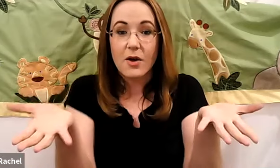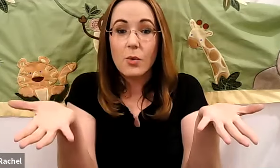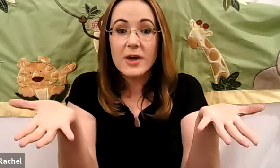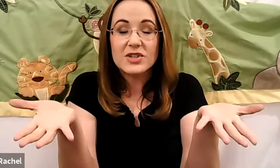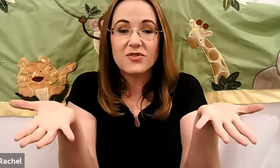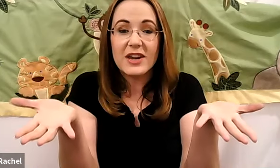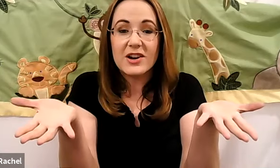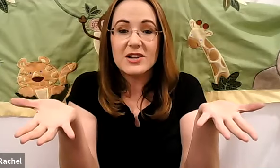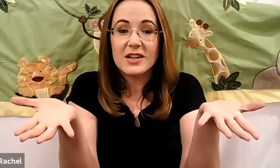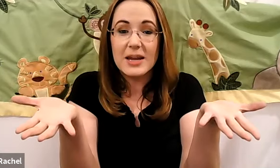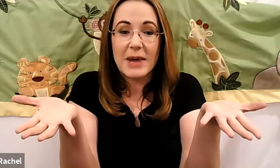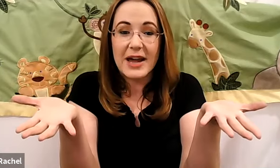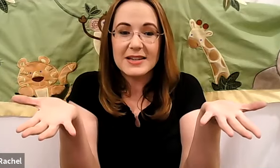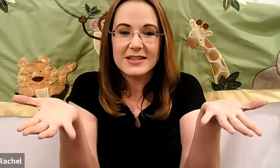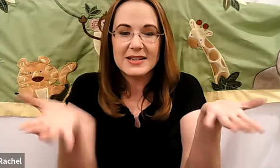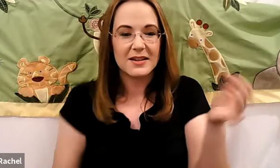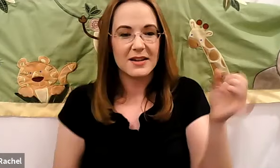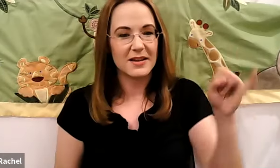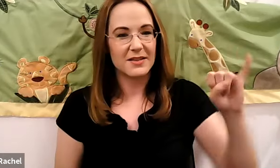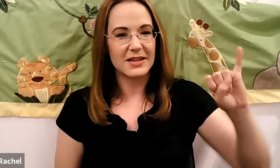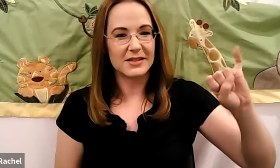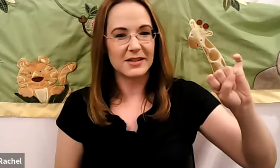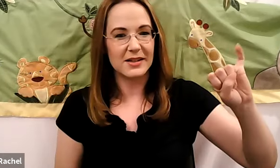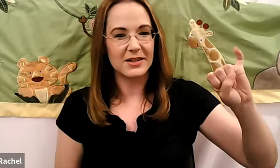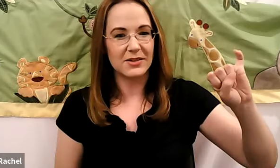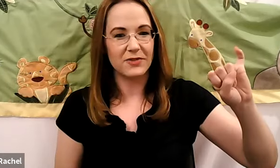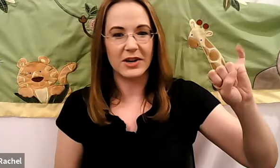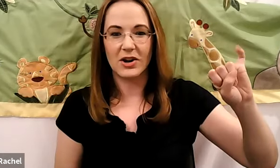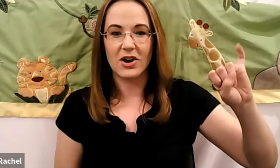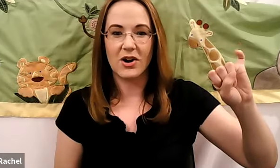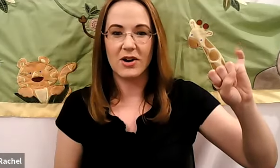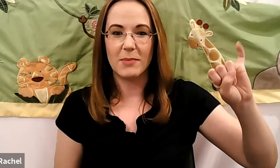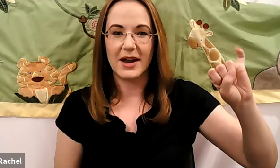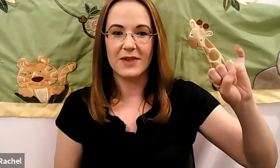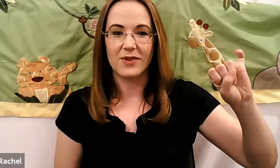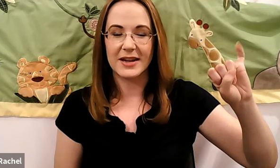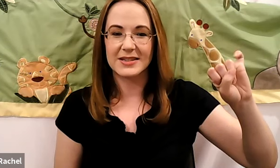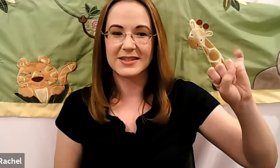Rachel: Which finger did he bite this little, little finger on my rights.